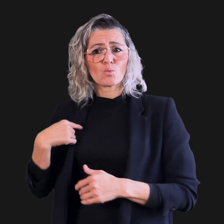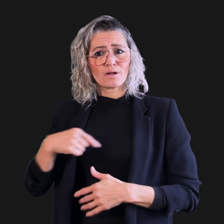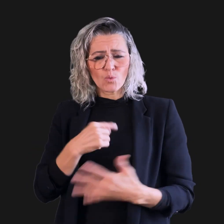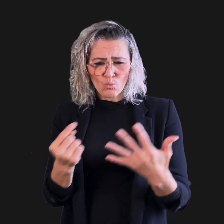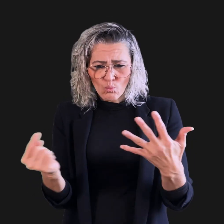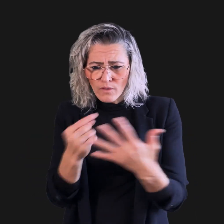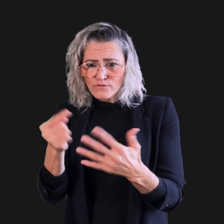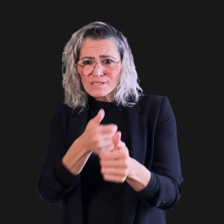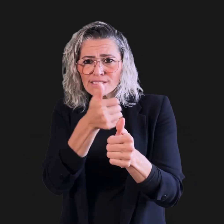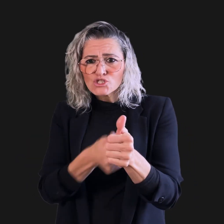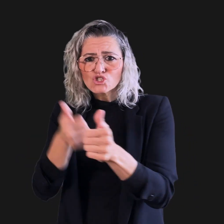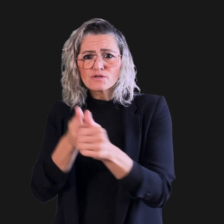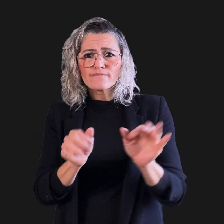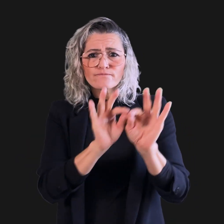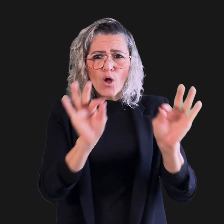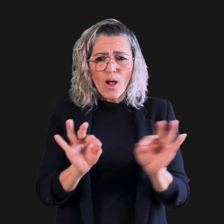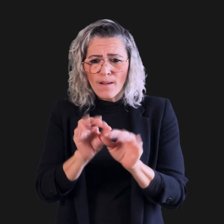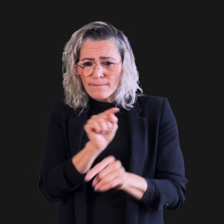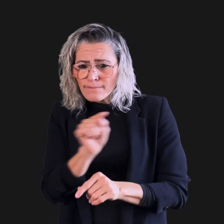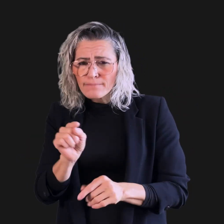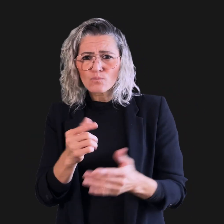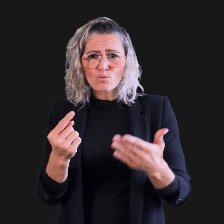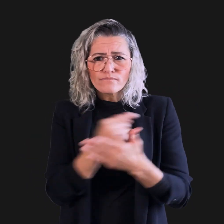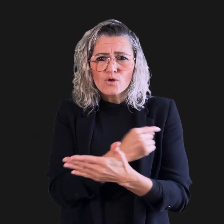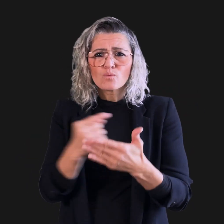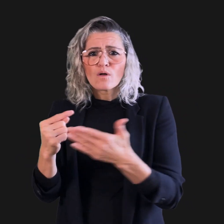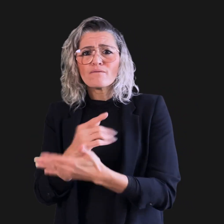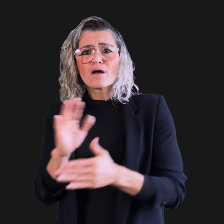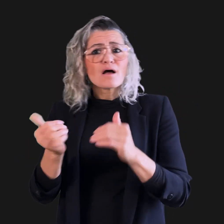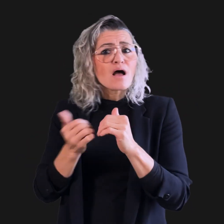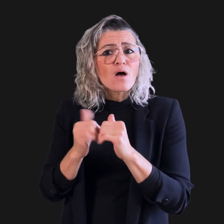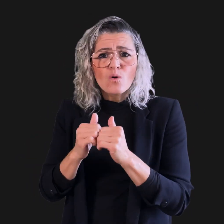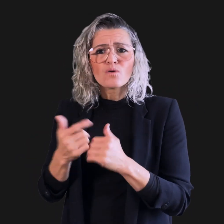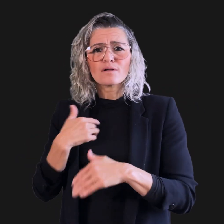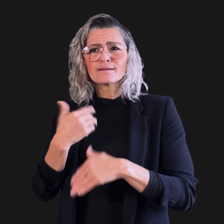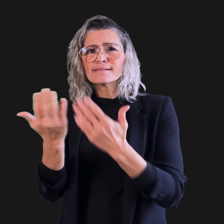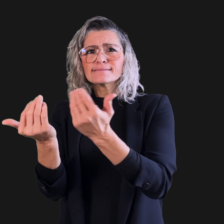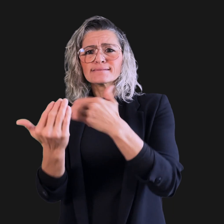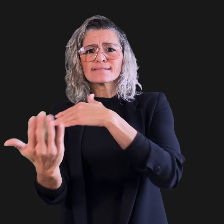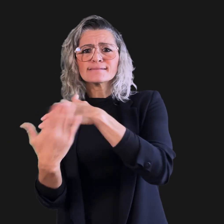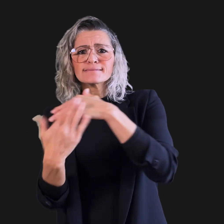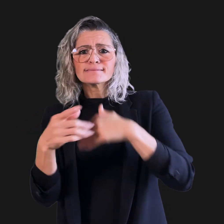We also consulted several users with disabilities